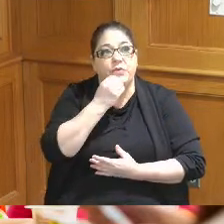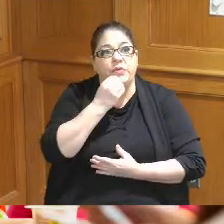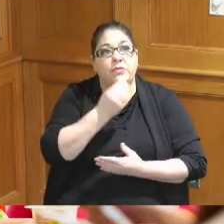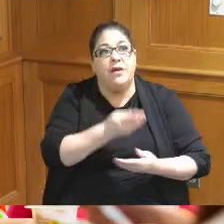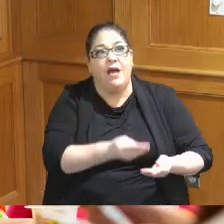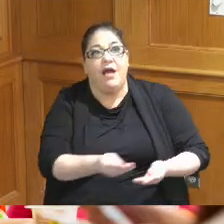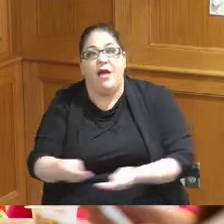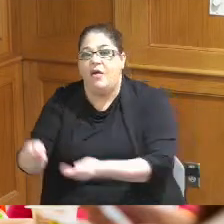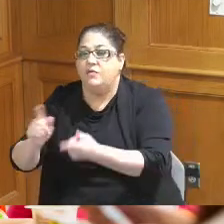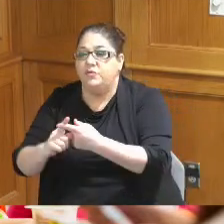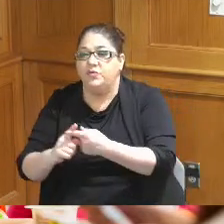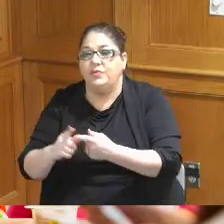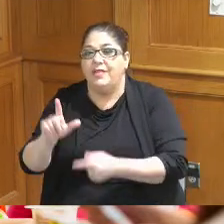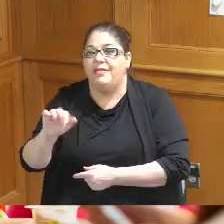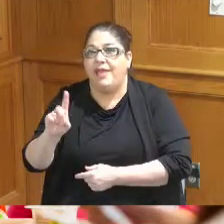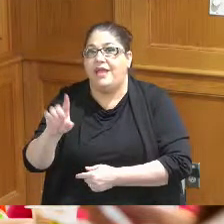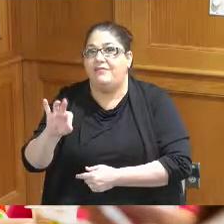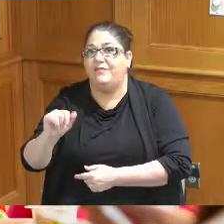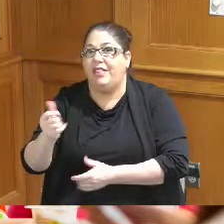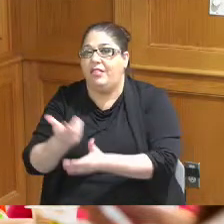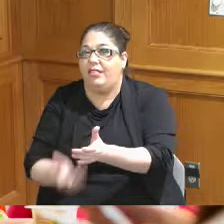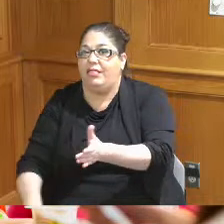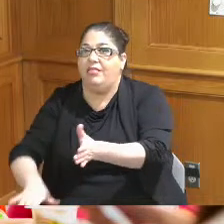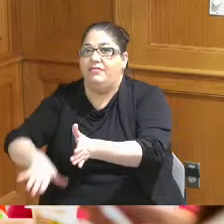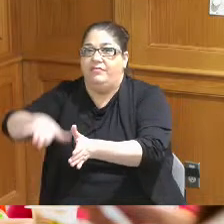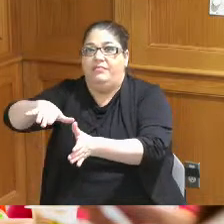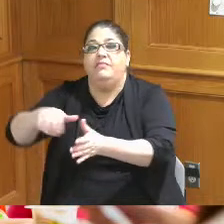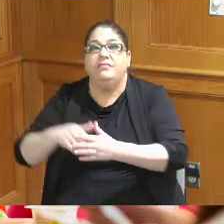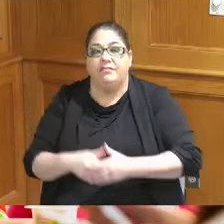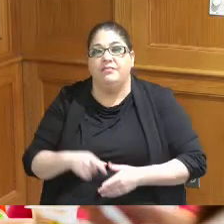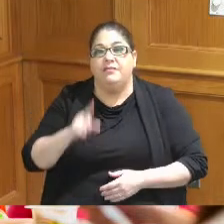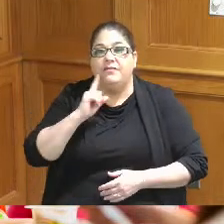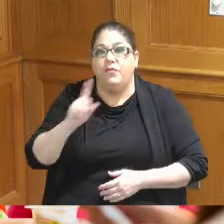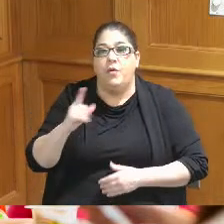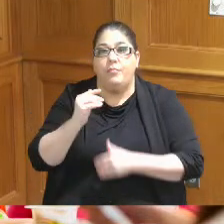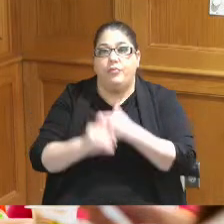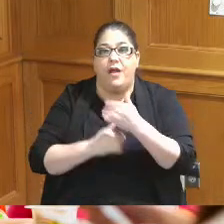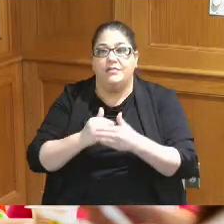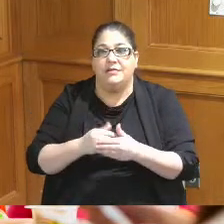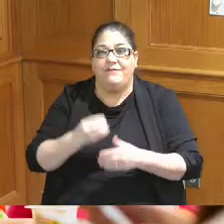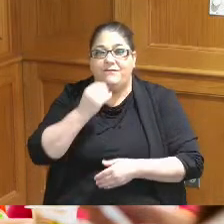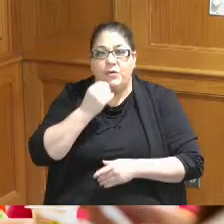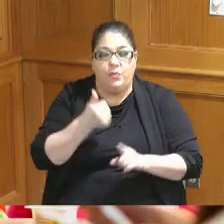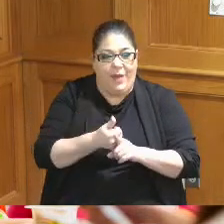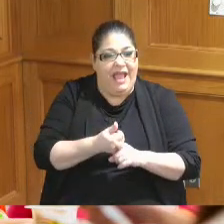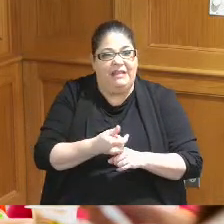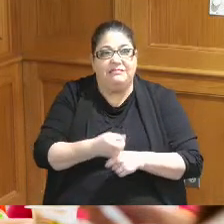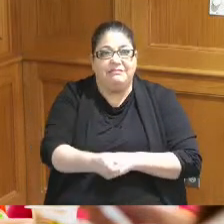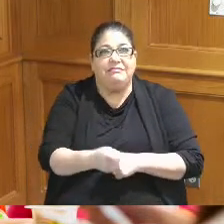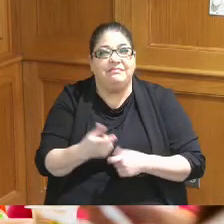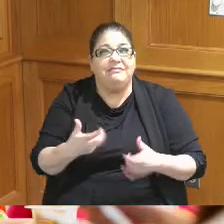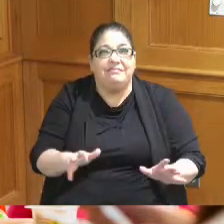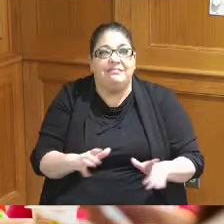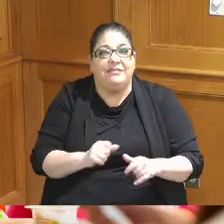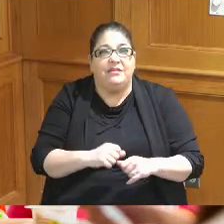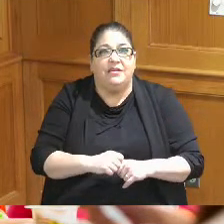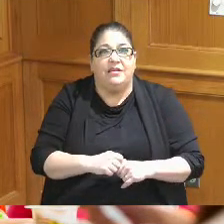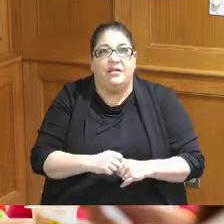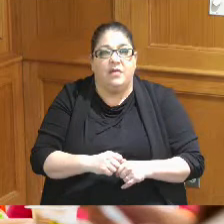have pretty weak infrastructure for processing food at the end of its life so we really want to